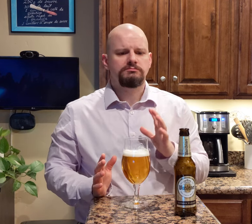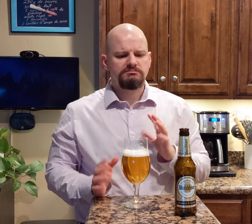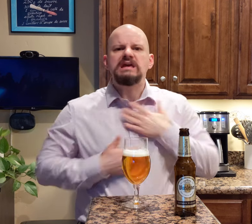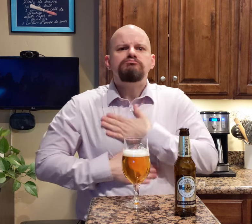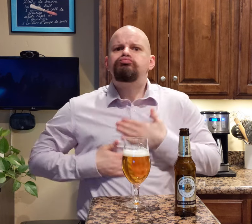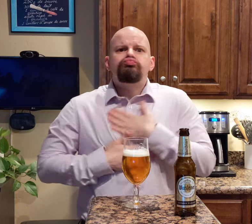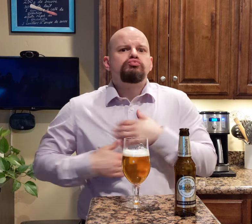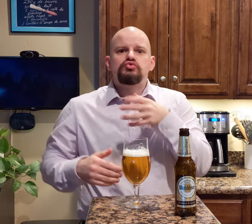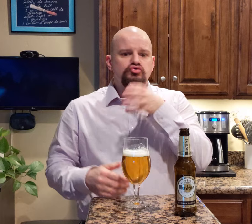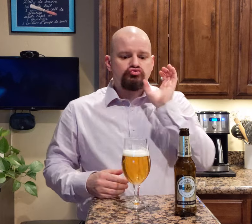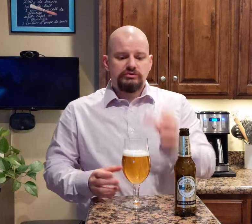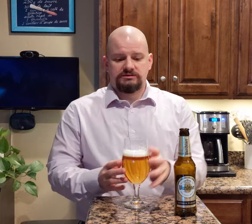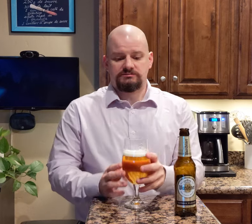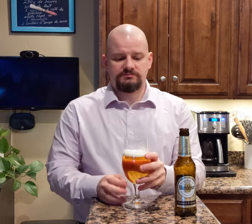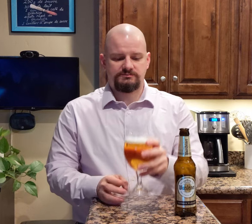It's enjoyable to drink.